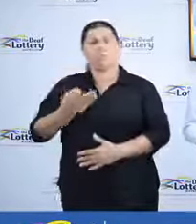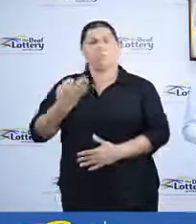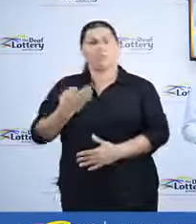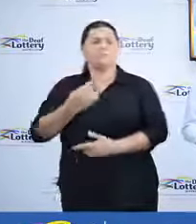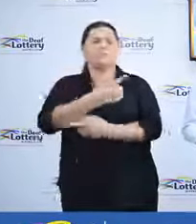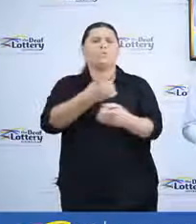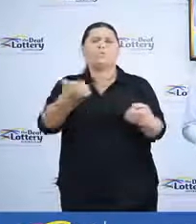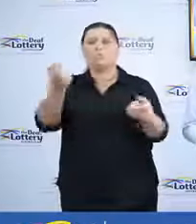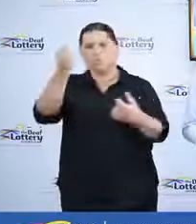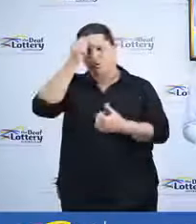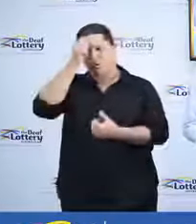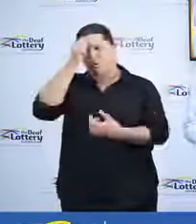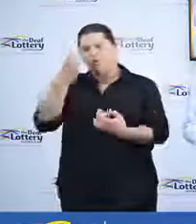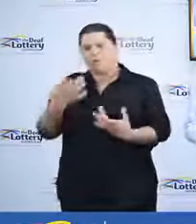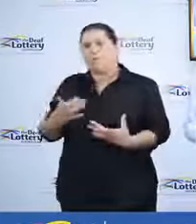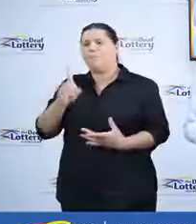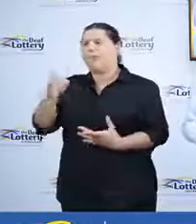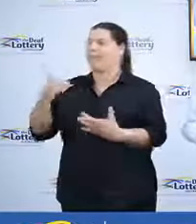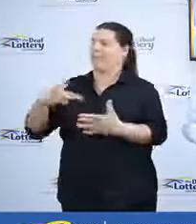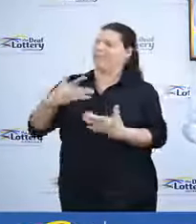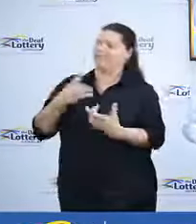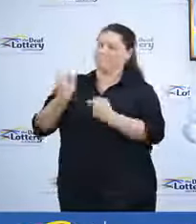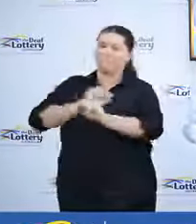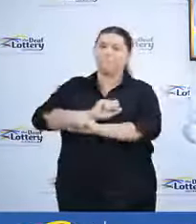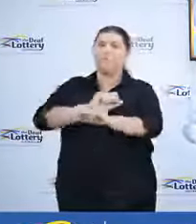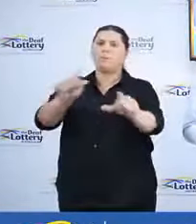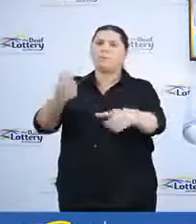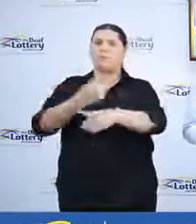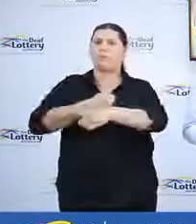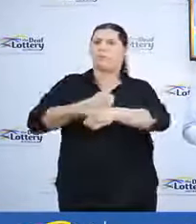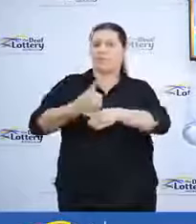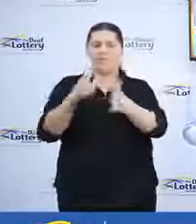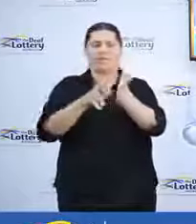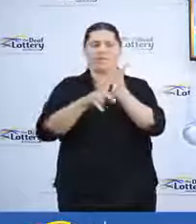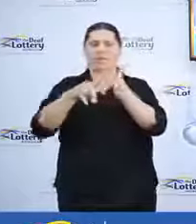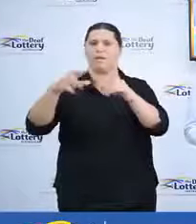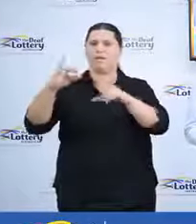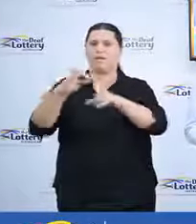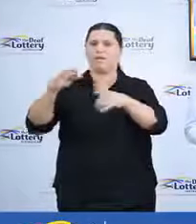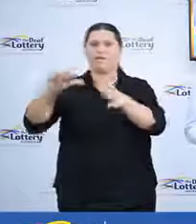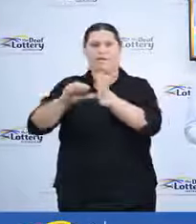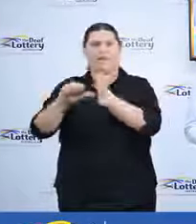already know we livestream the results of our weekly VIP cash draws. All of